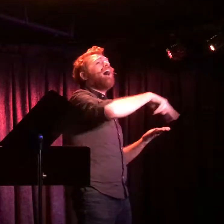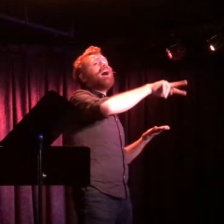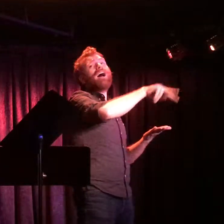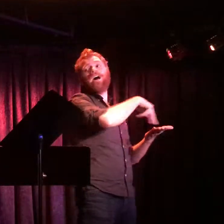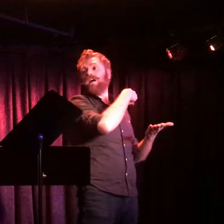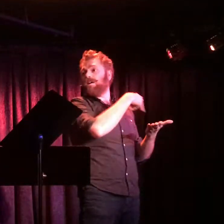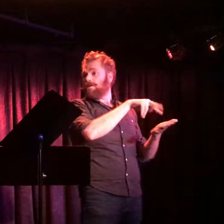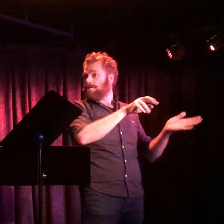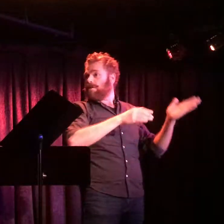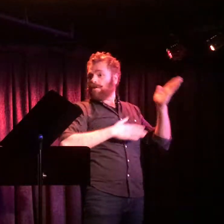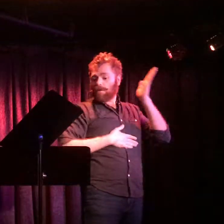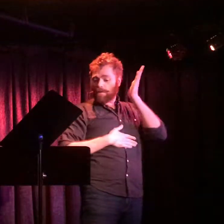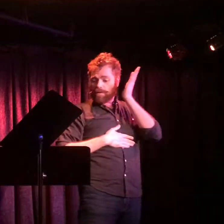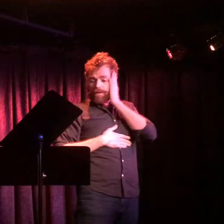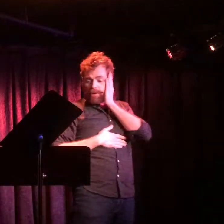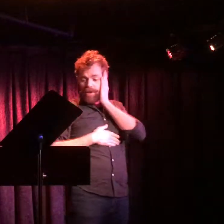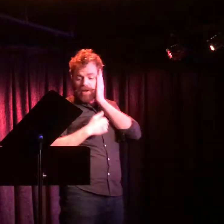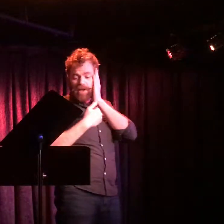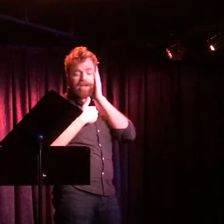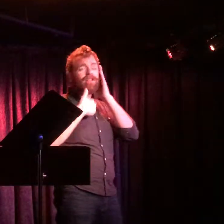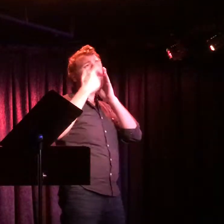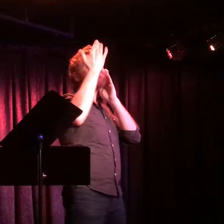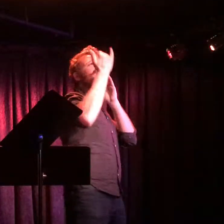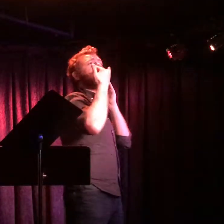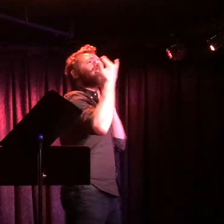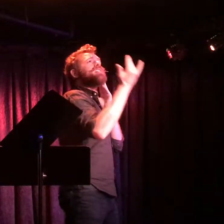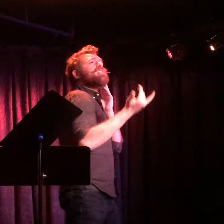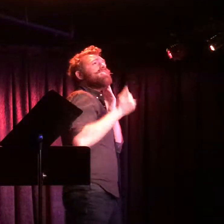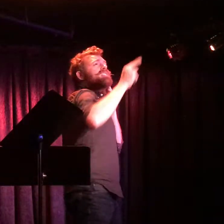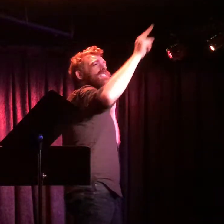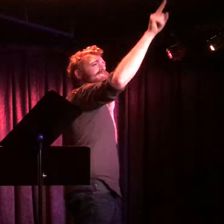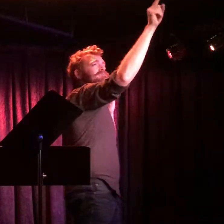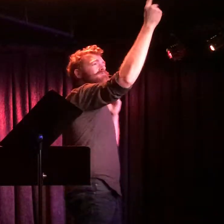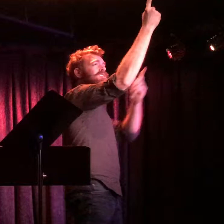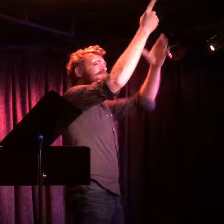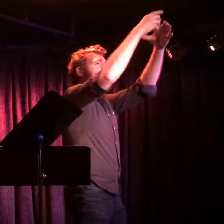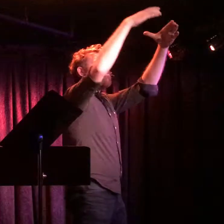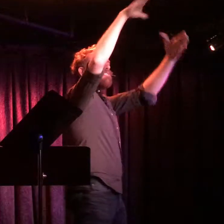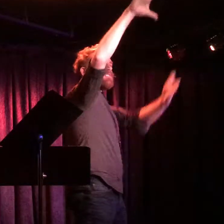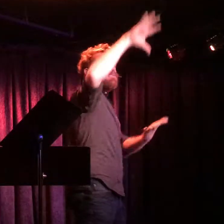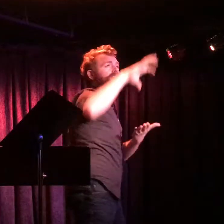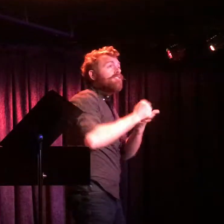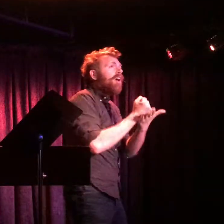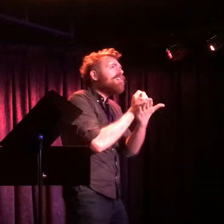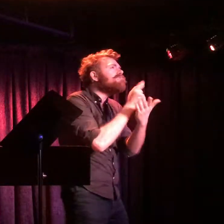Waiting for that one big chance to be in a show.